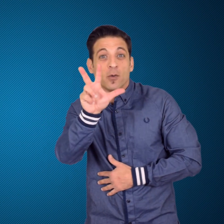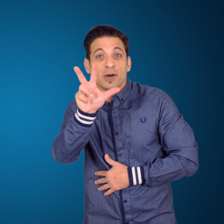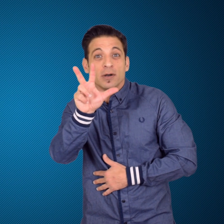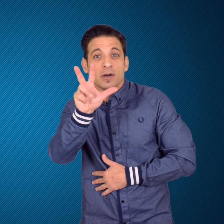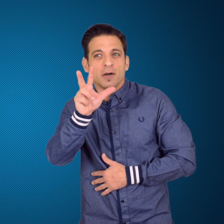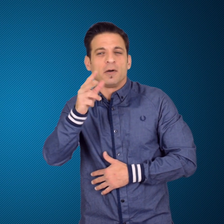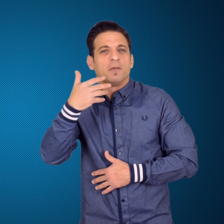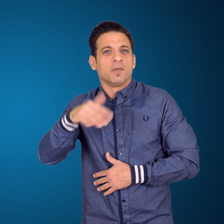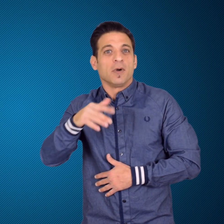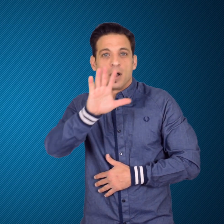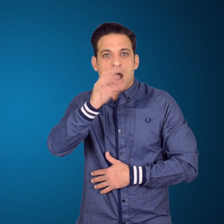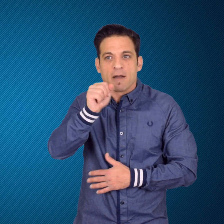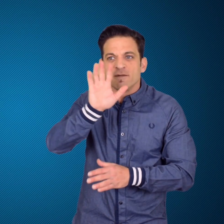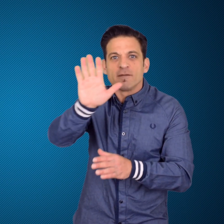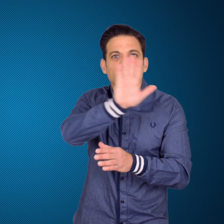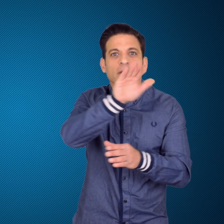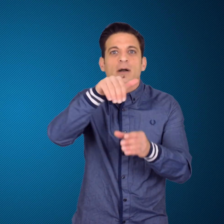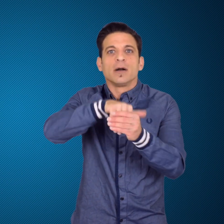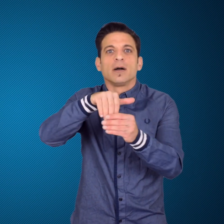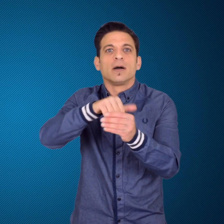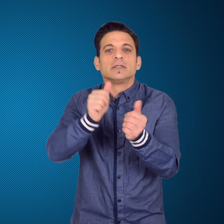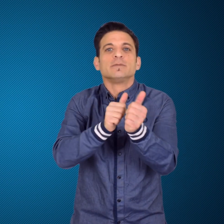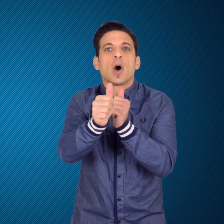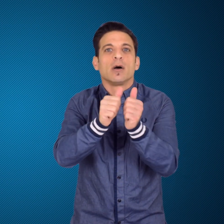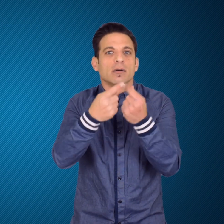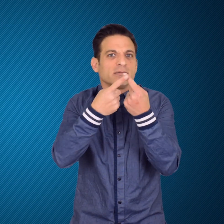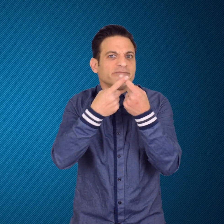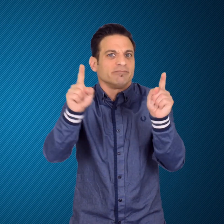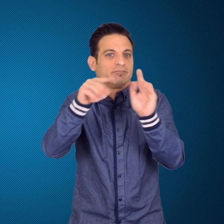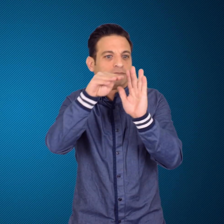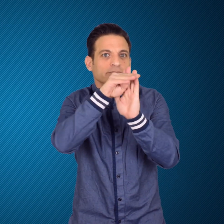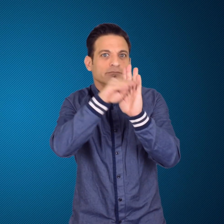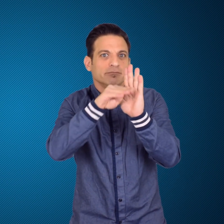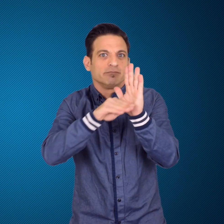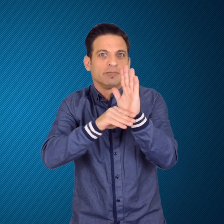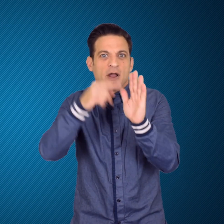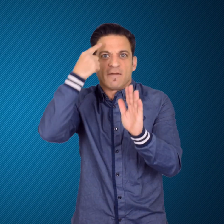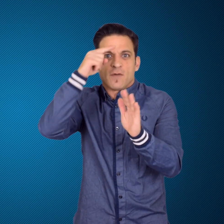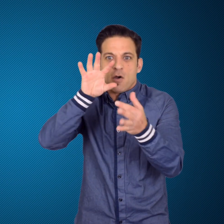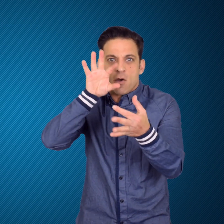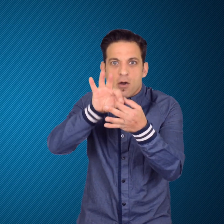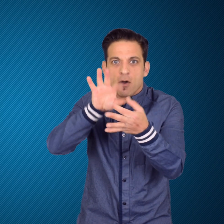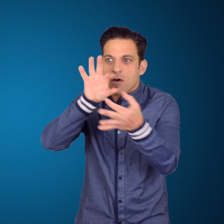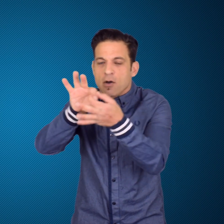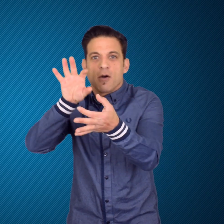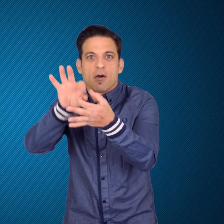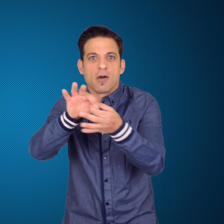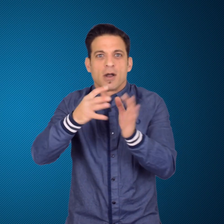matches in history in its own sport discipline that even